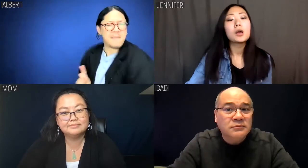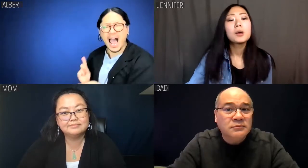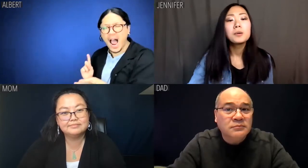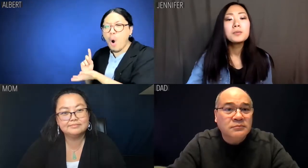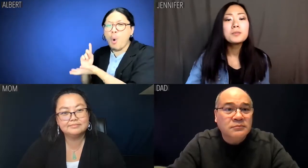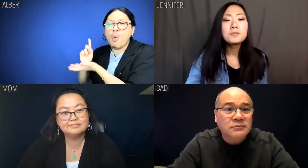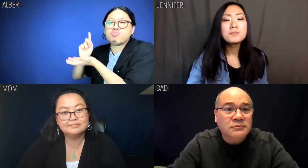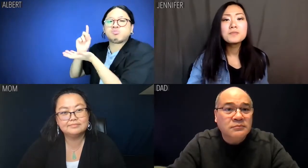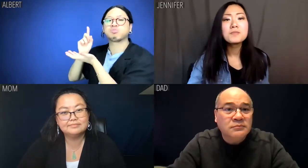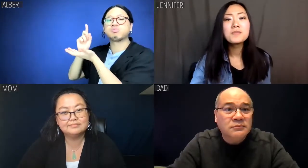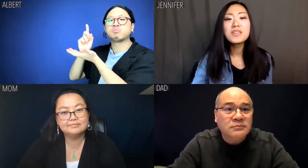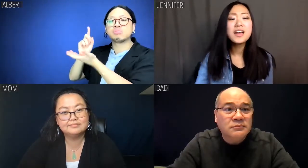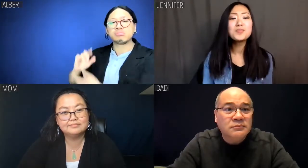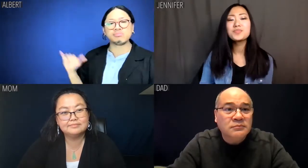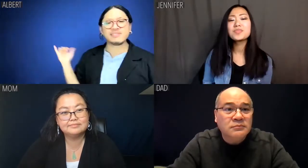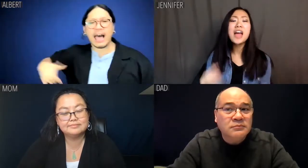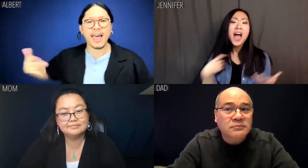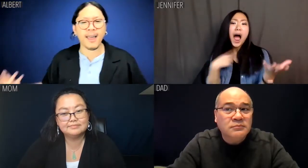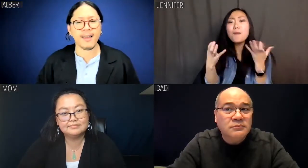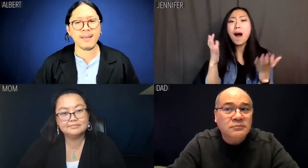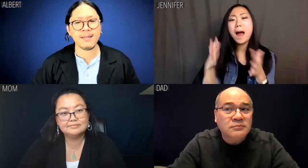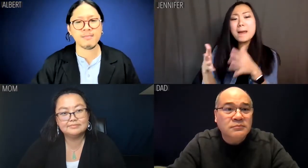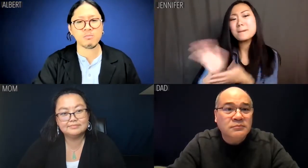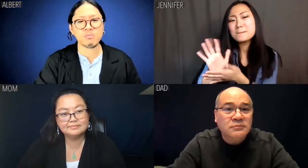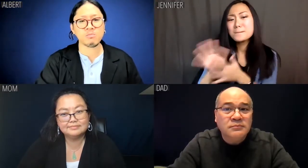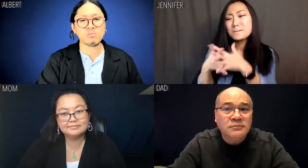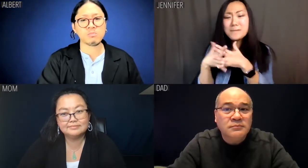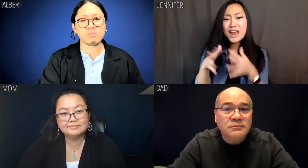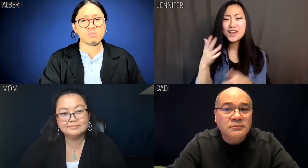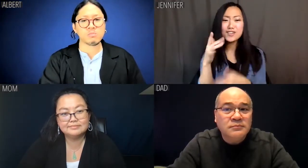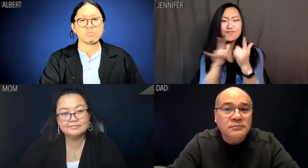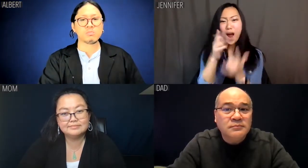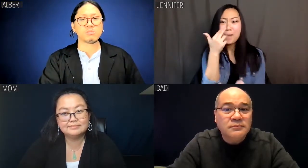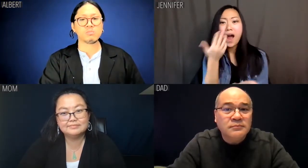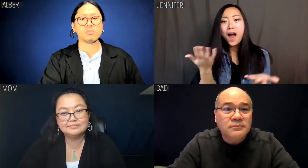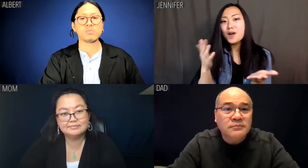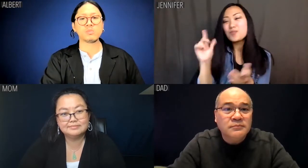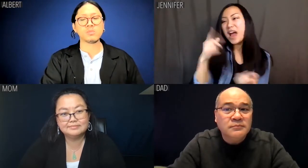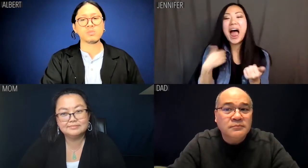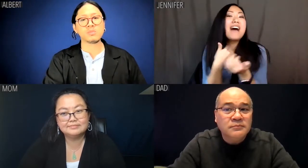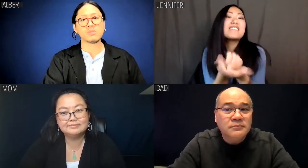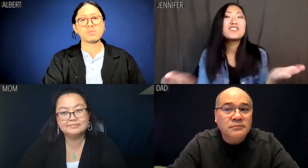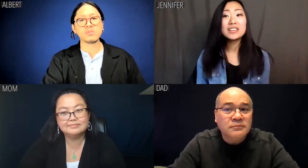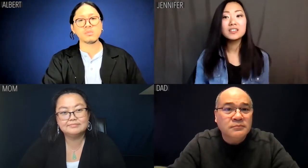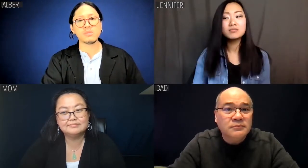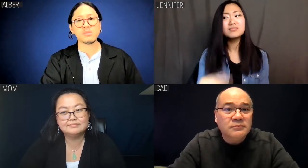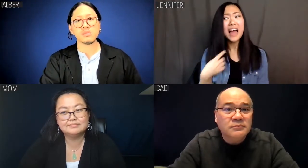and sense of entitlement such a position of privilege entails. Jennifer: Yeah, and I want the American rom-com where I can have it all,